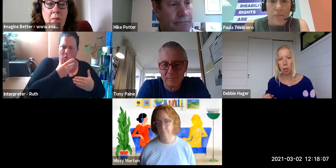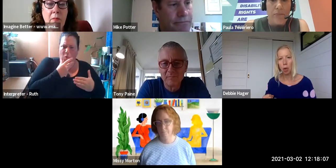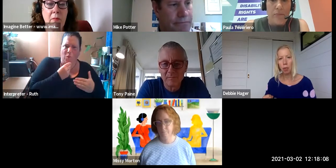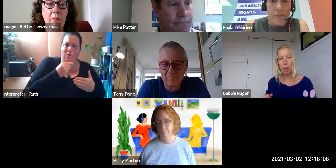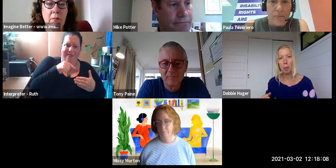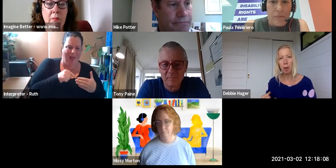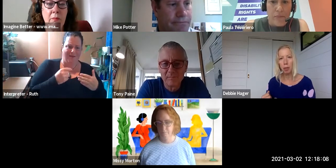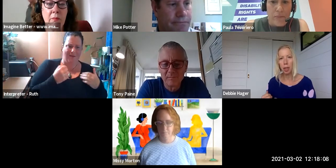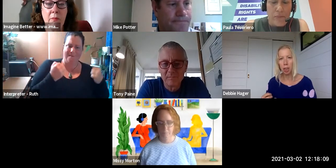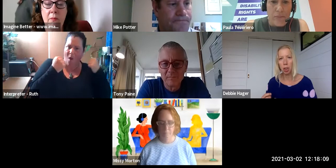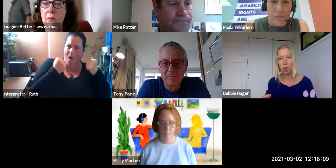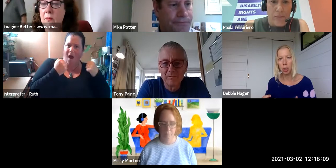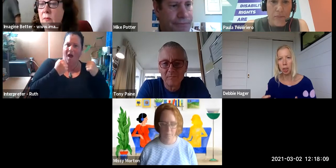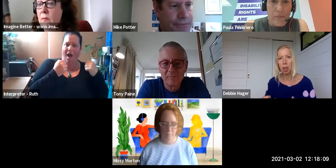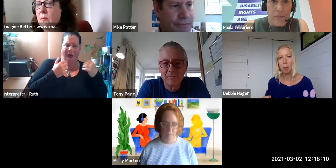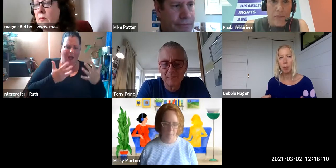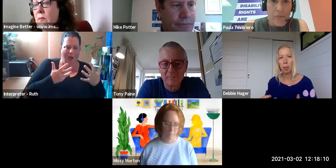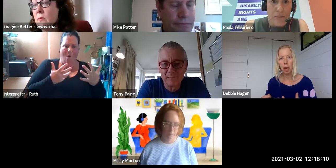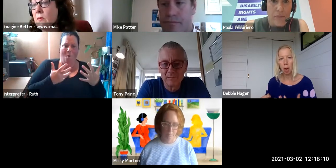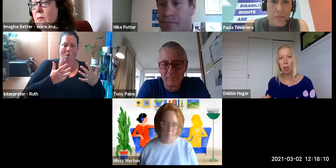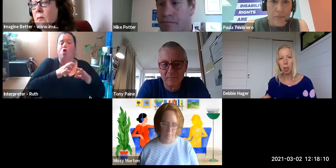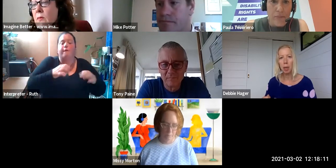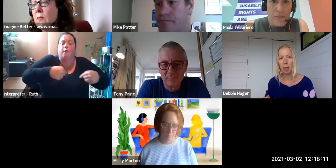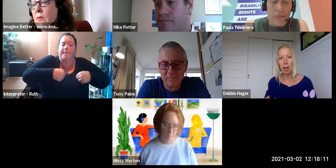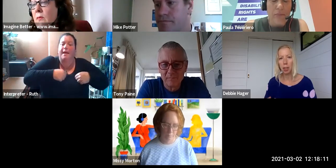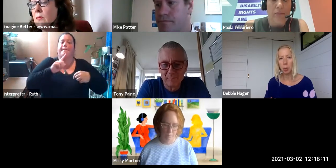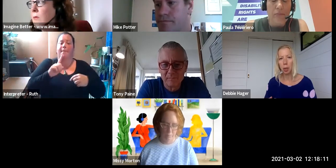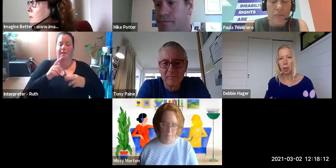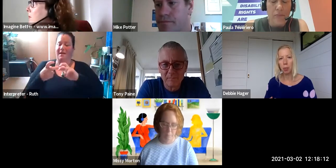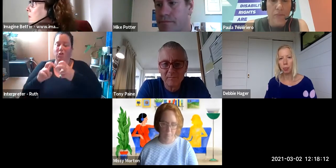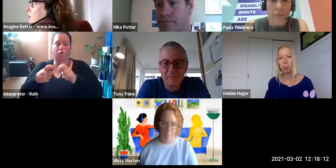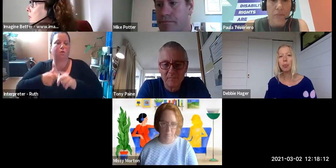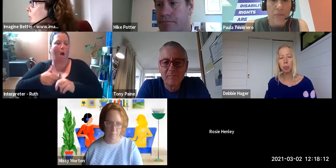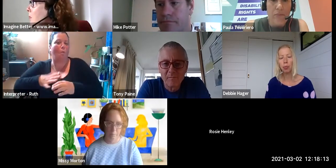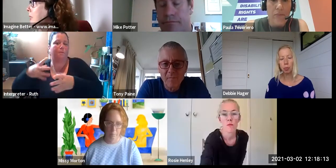not for me but for the issues that I want to be engaged with.